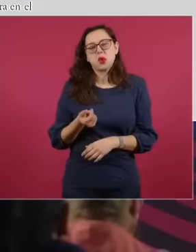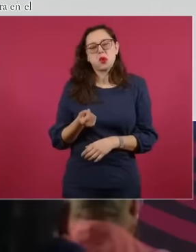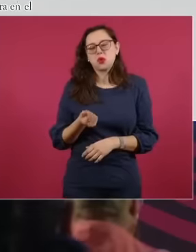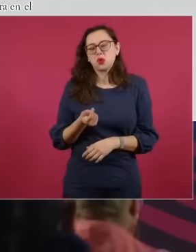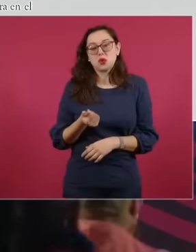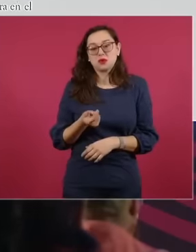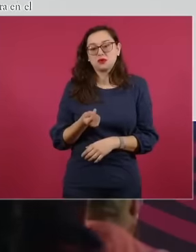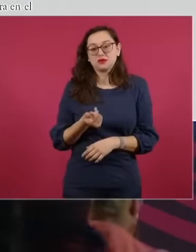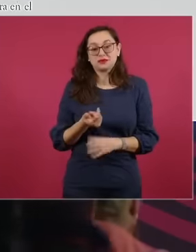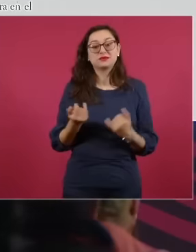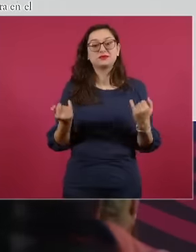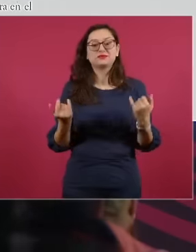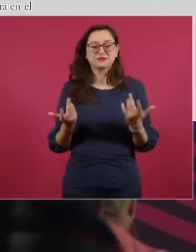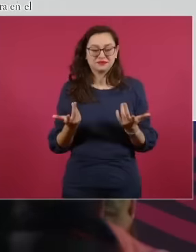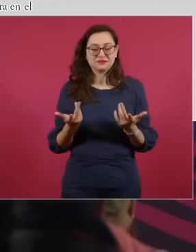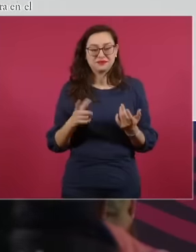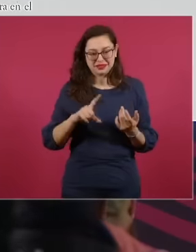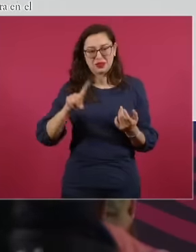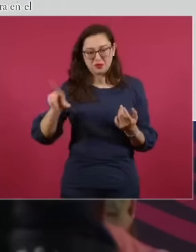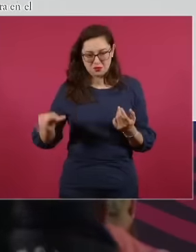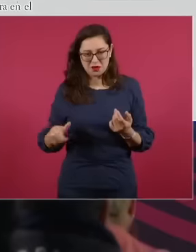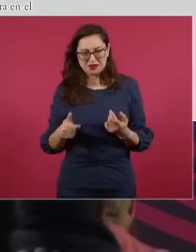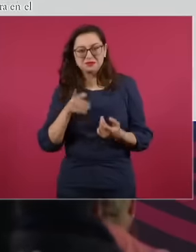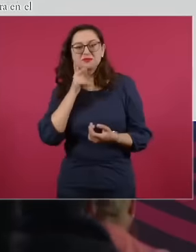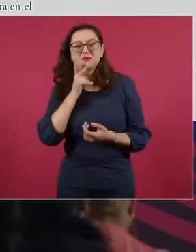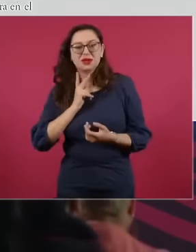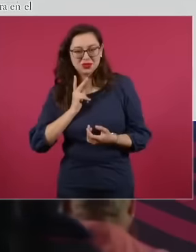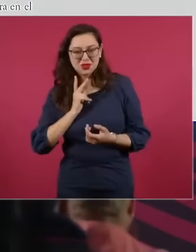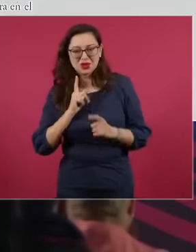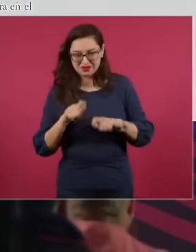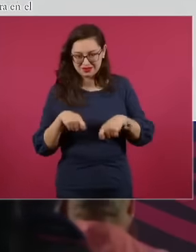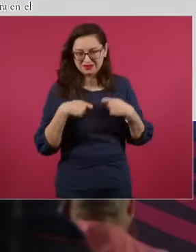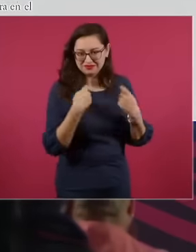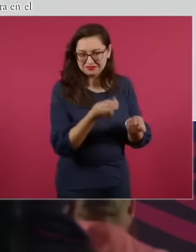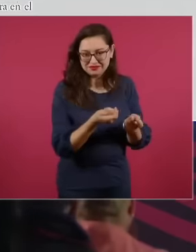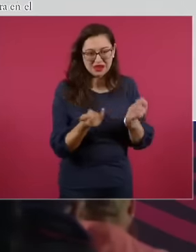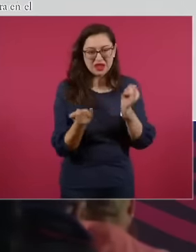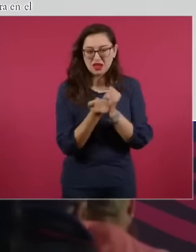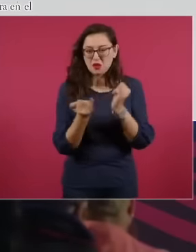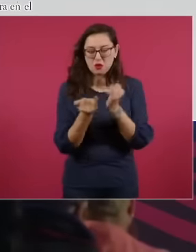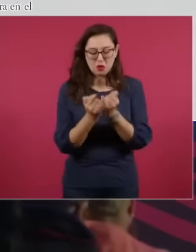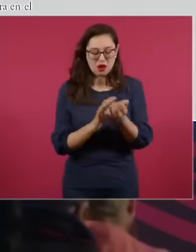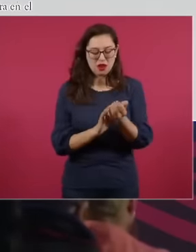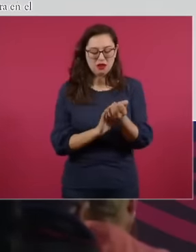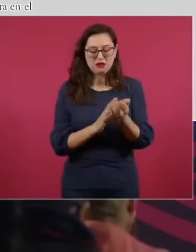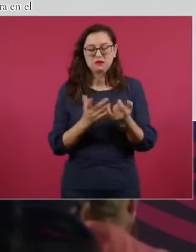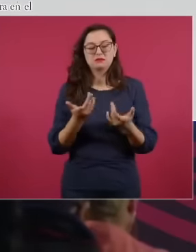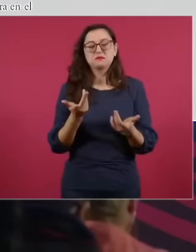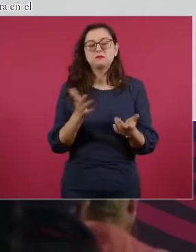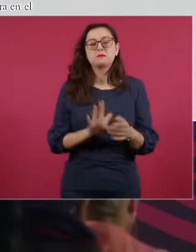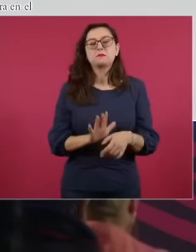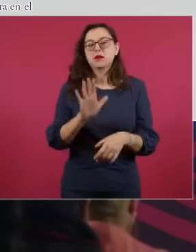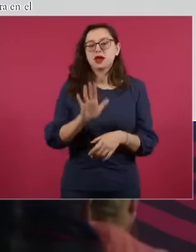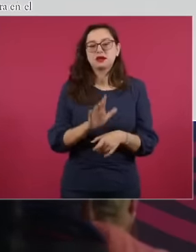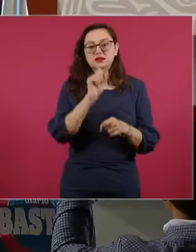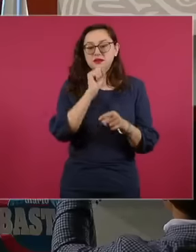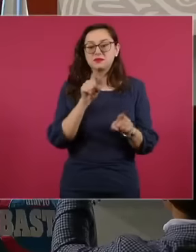they delivered the concessions for oil exploitation with the so-called energy reform